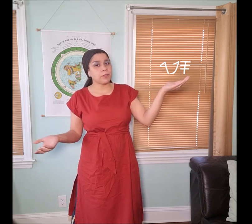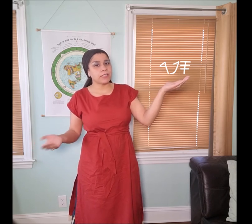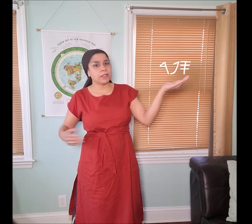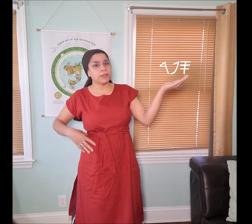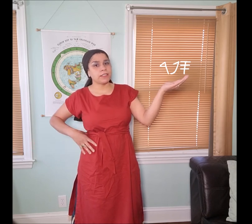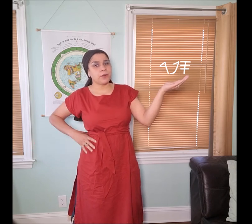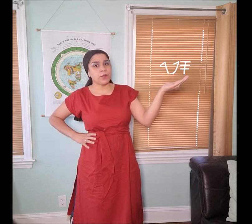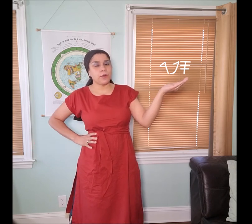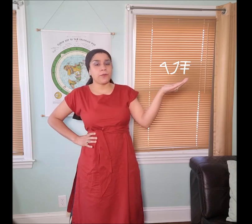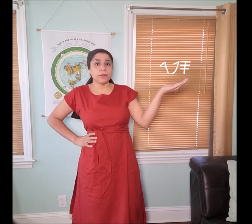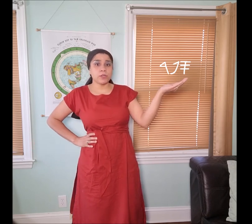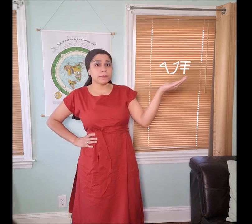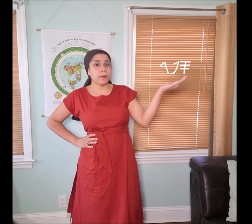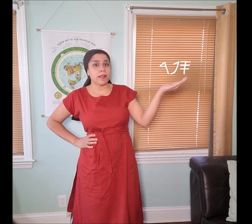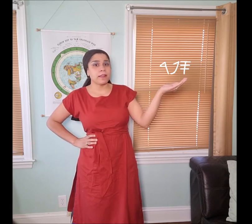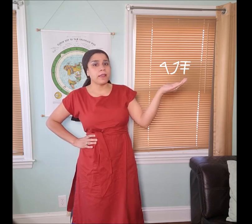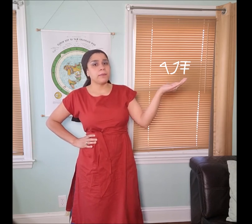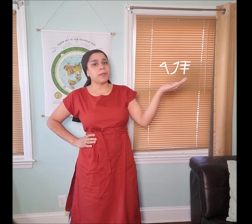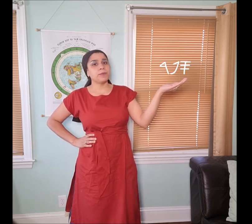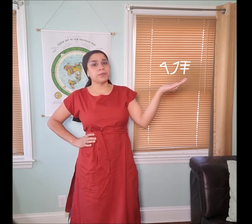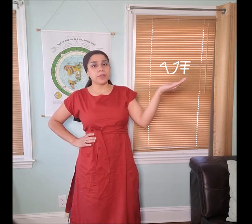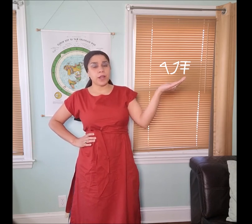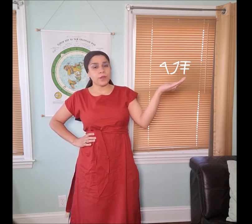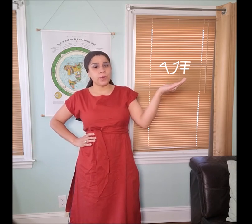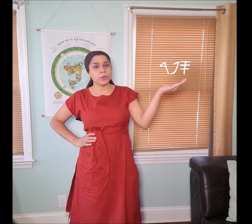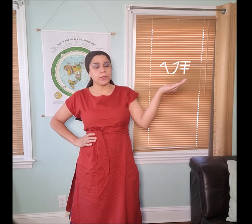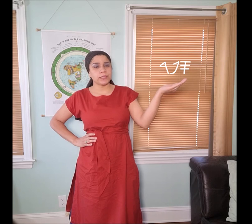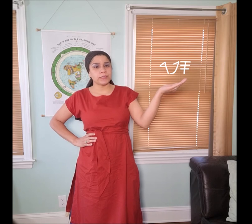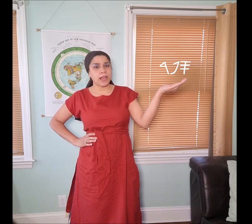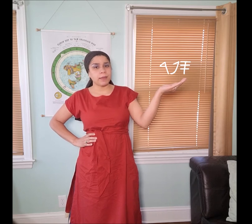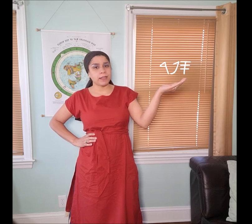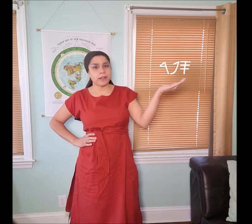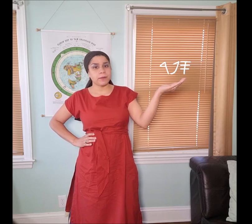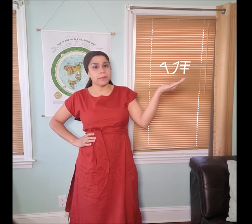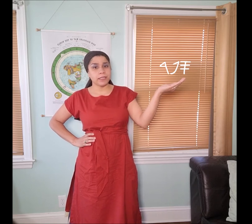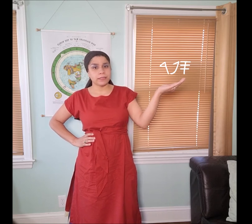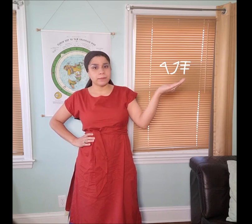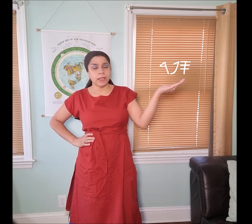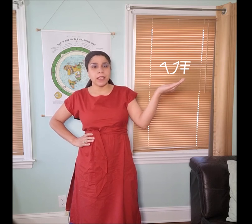tell you they don't know, for the most part people do not know what the "𐤎 samak" symbol means. If